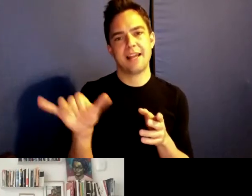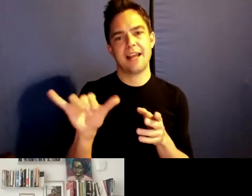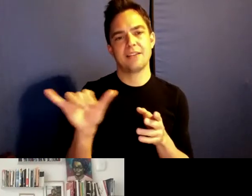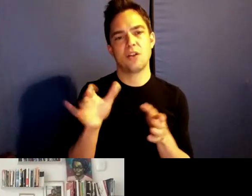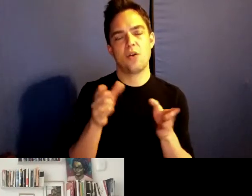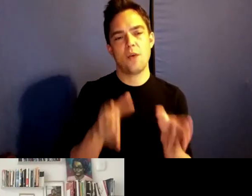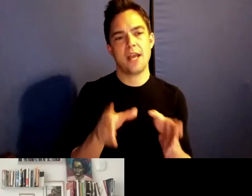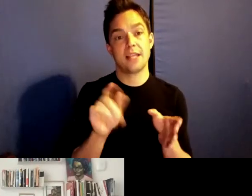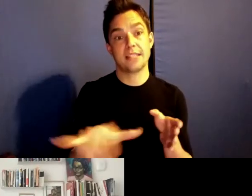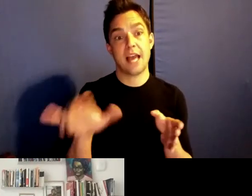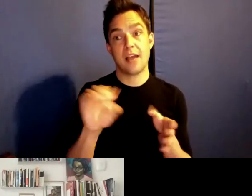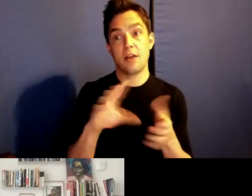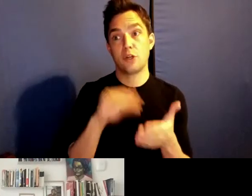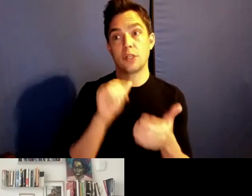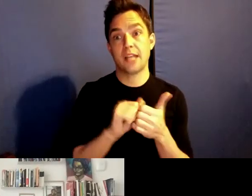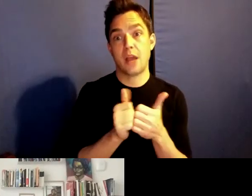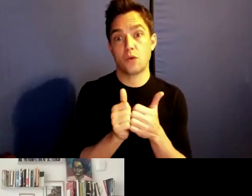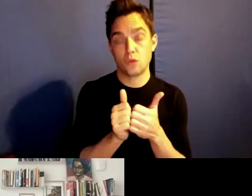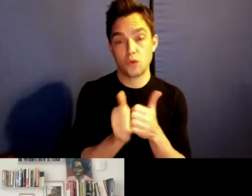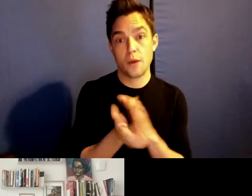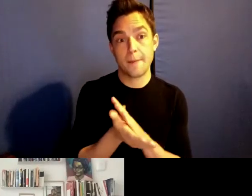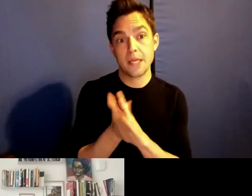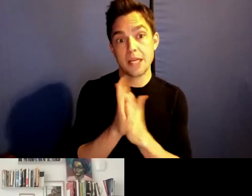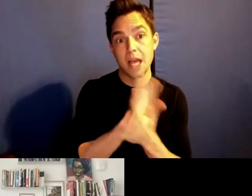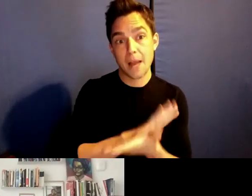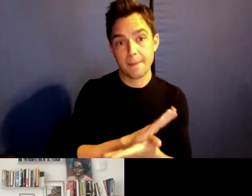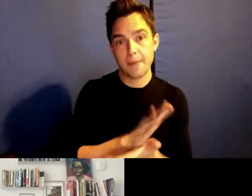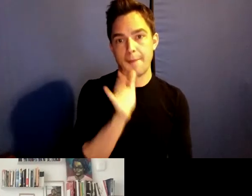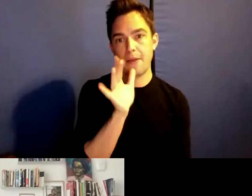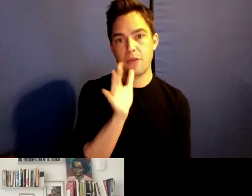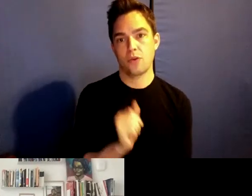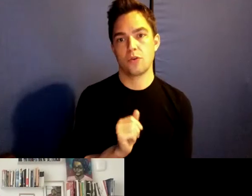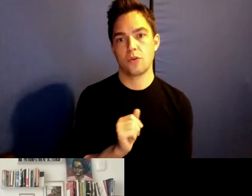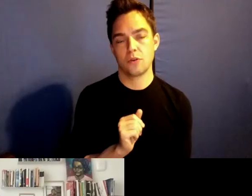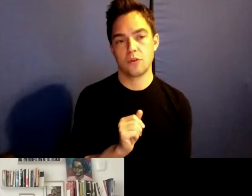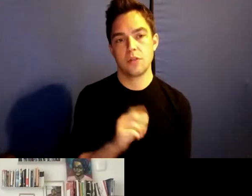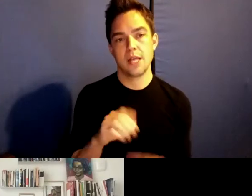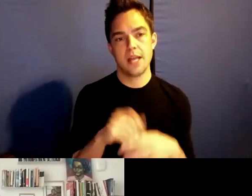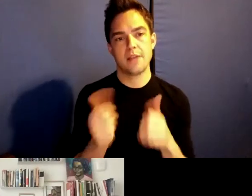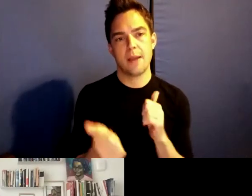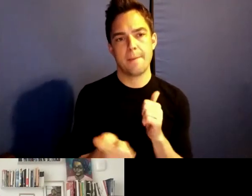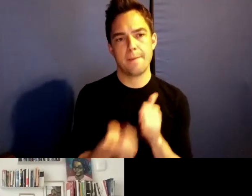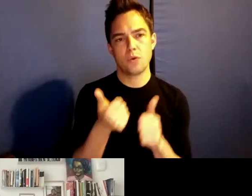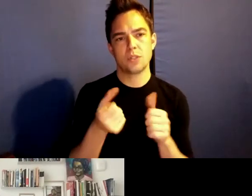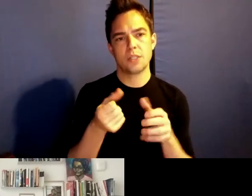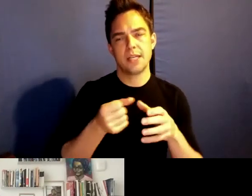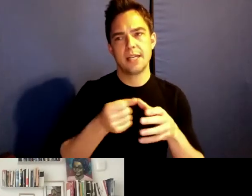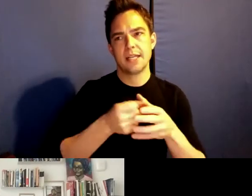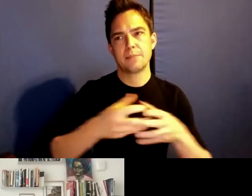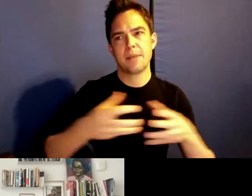of learning how to become a mother in that expensive turn.